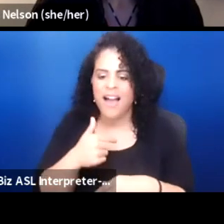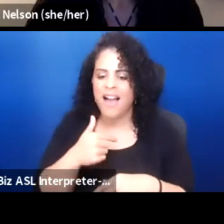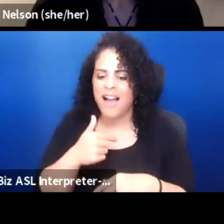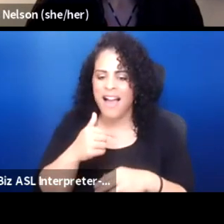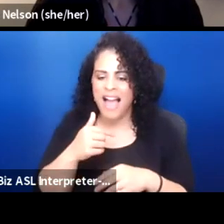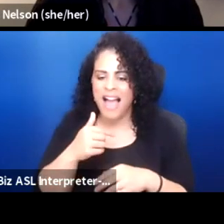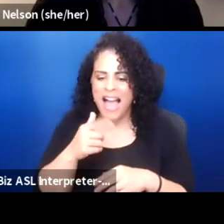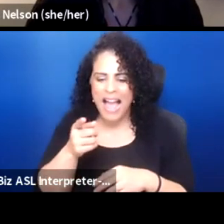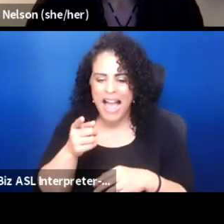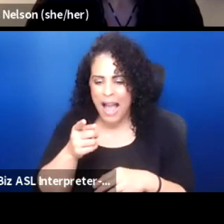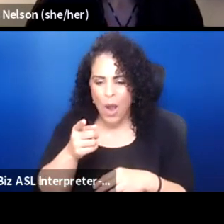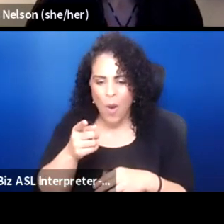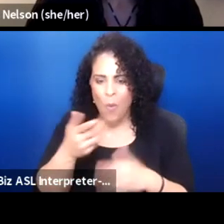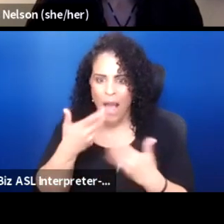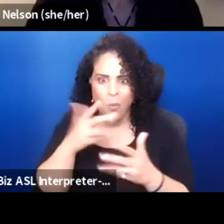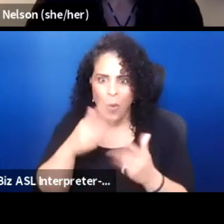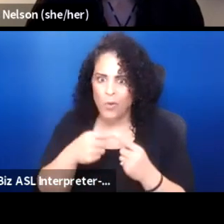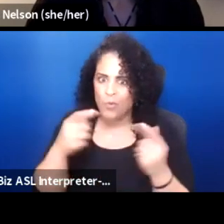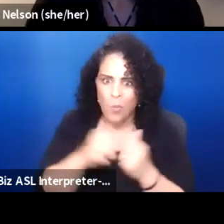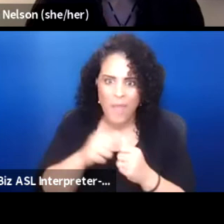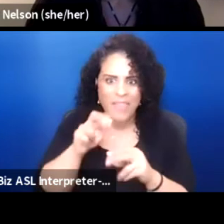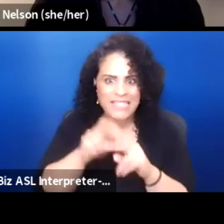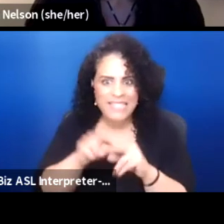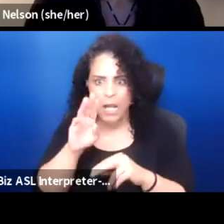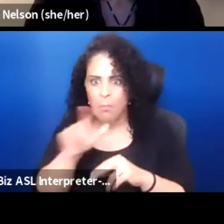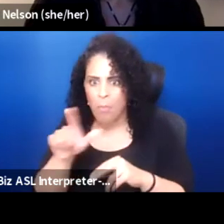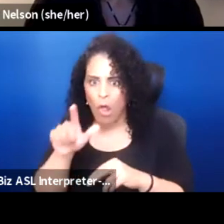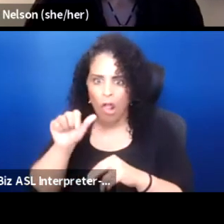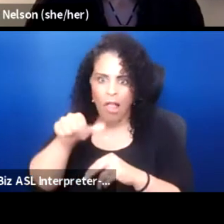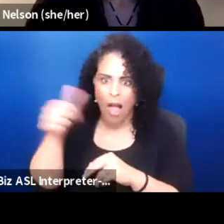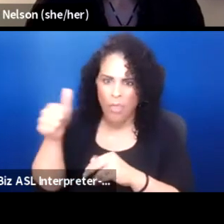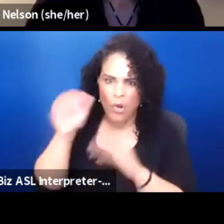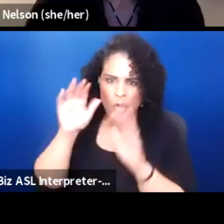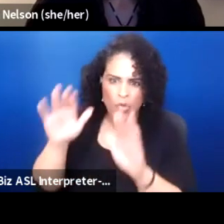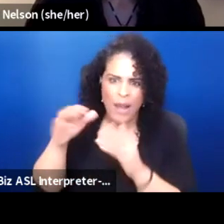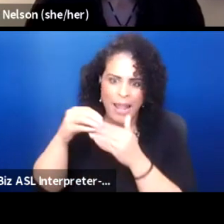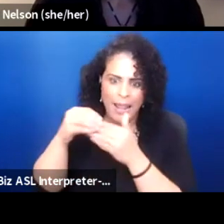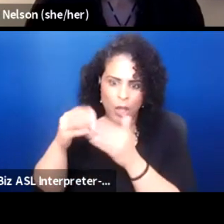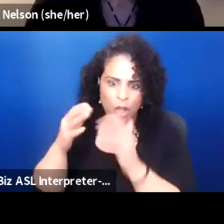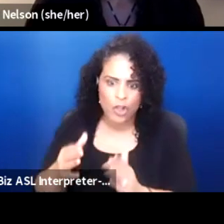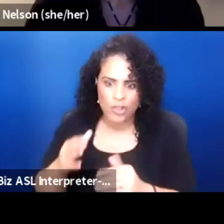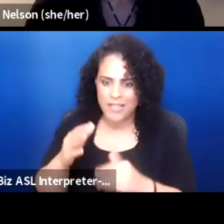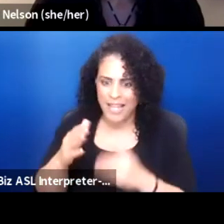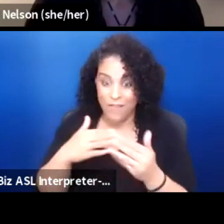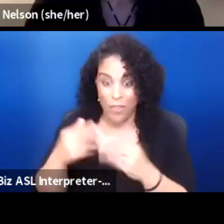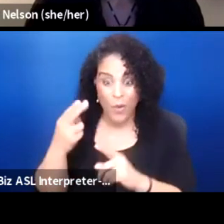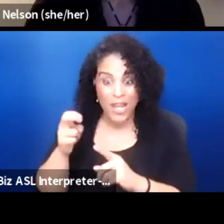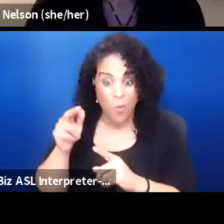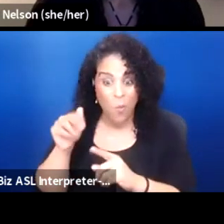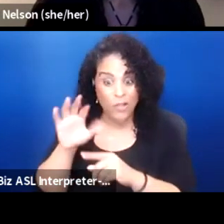or all these great leaders, even though he was a traditional enemy of the Pawnee, I'm just saying for him, you know,